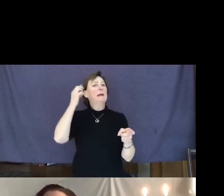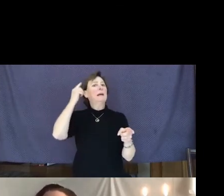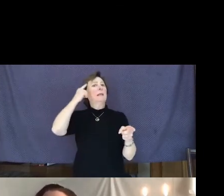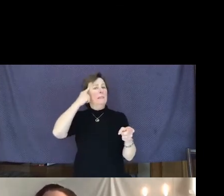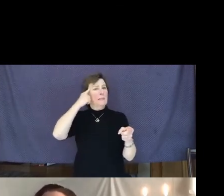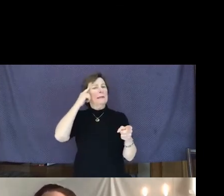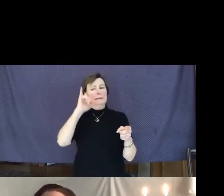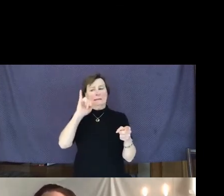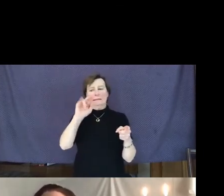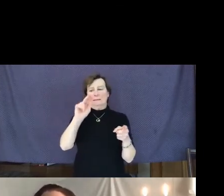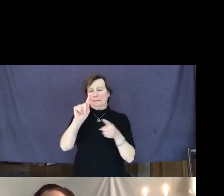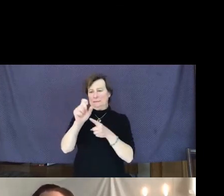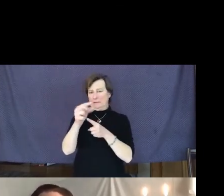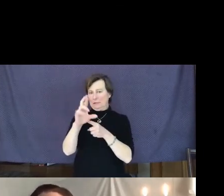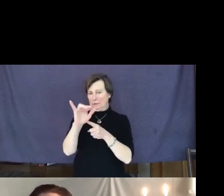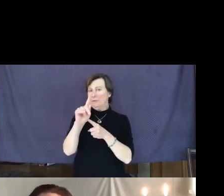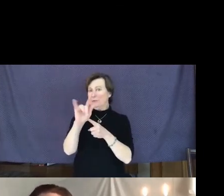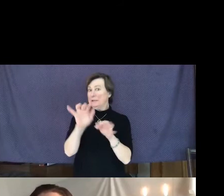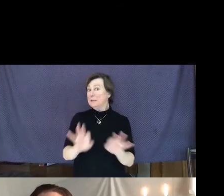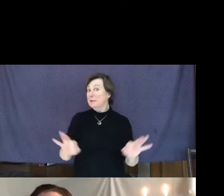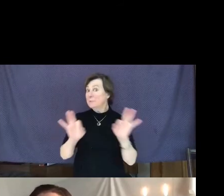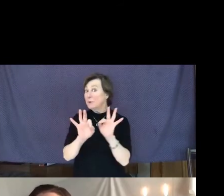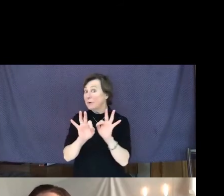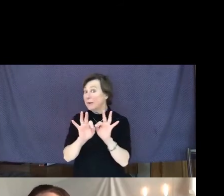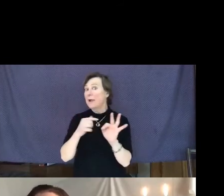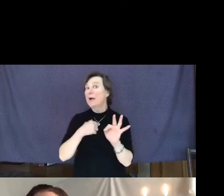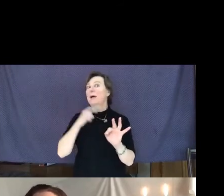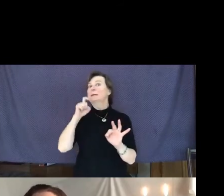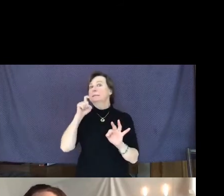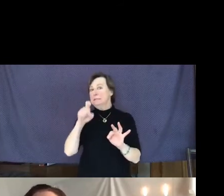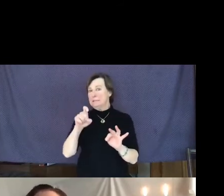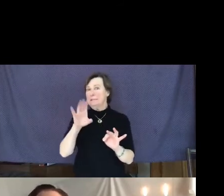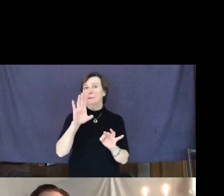is important, I need to be genuine to myself and take